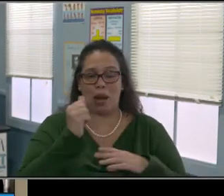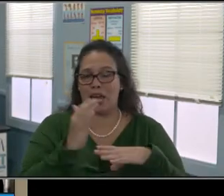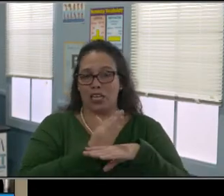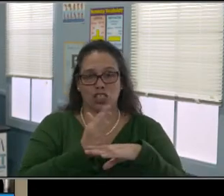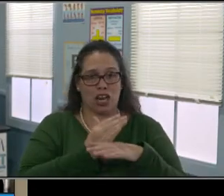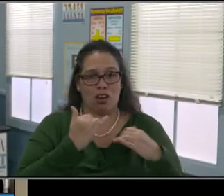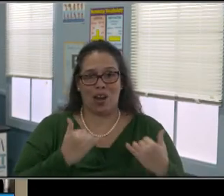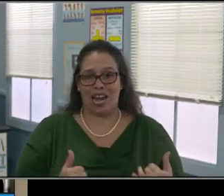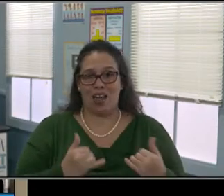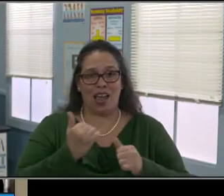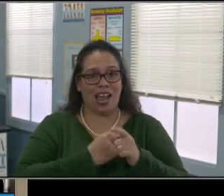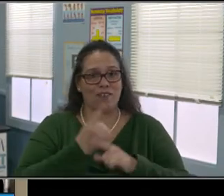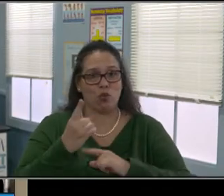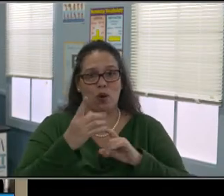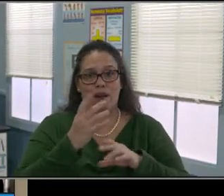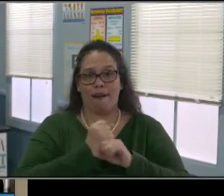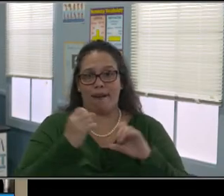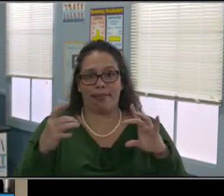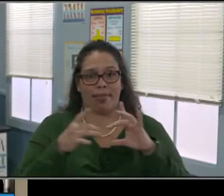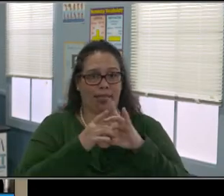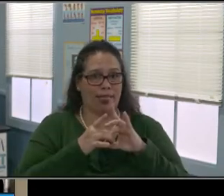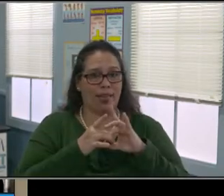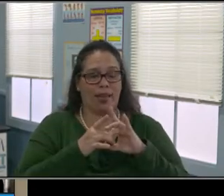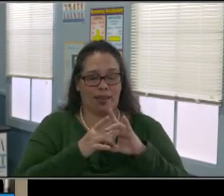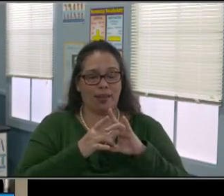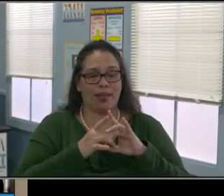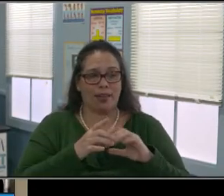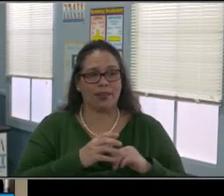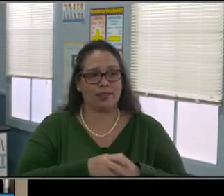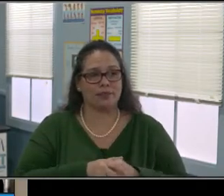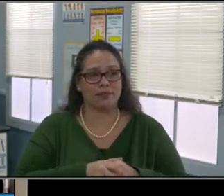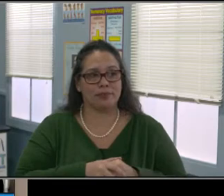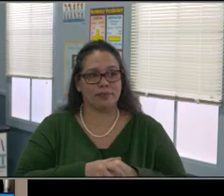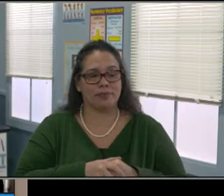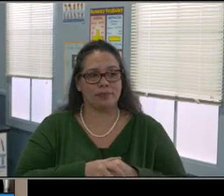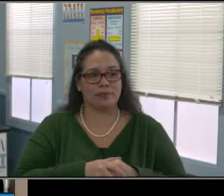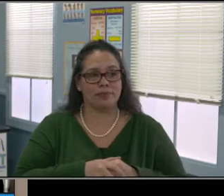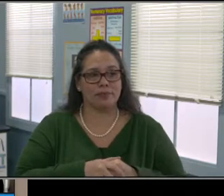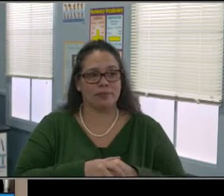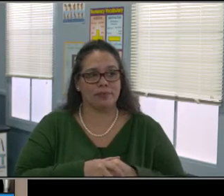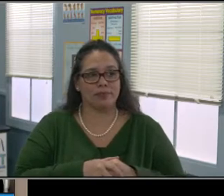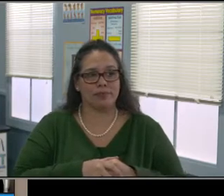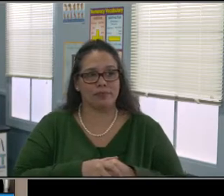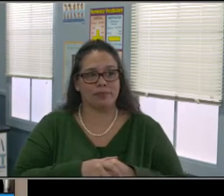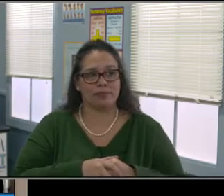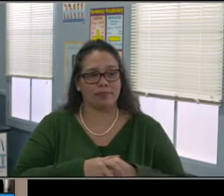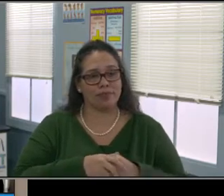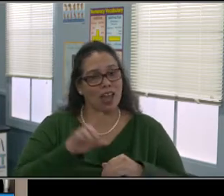And to see what it looks like. We're gonna talk about and have you understand the importance of the DLP